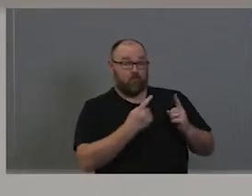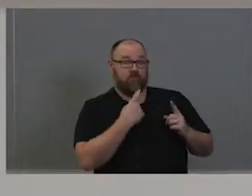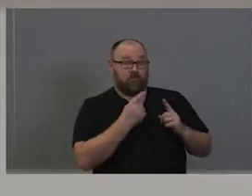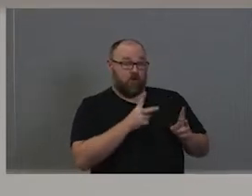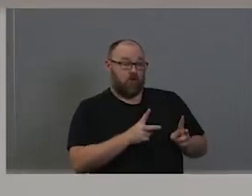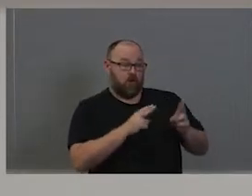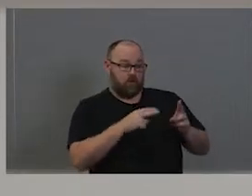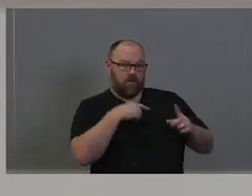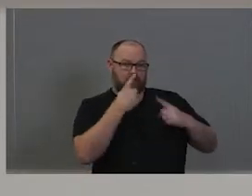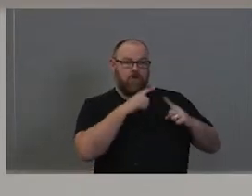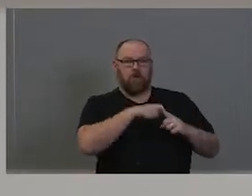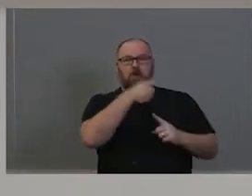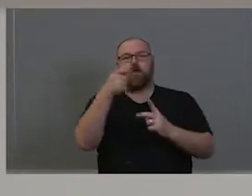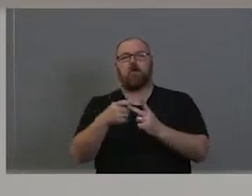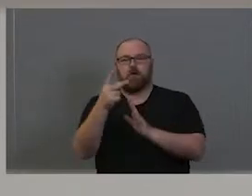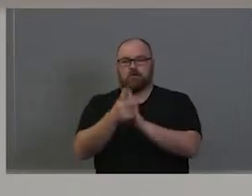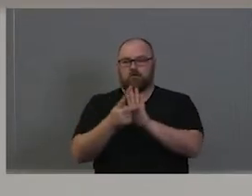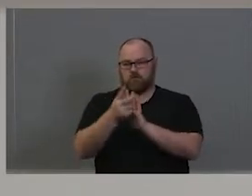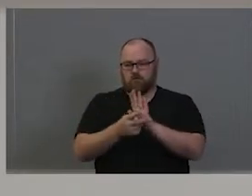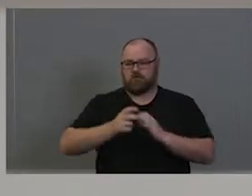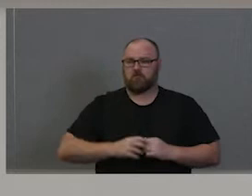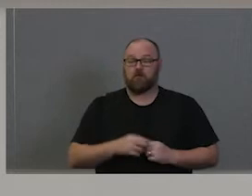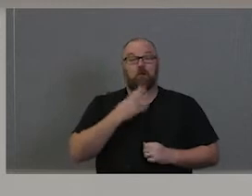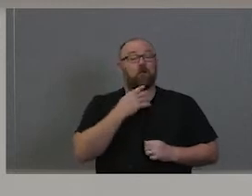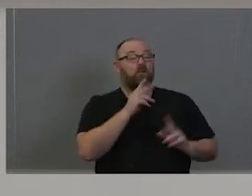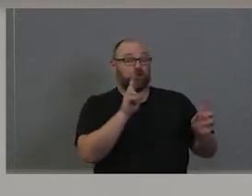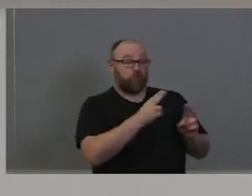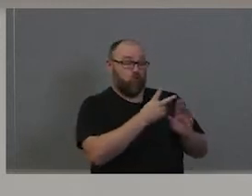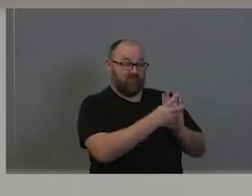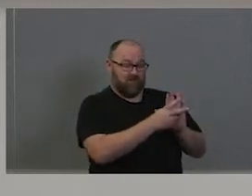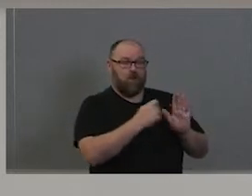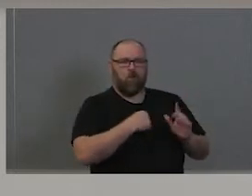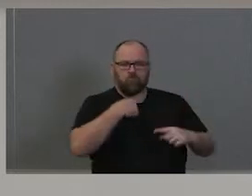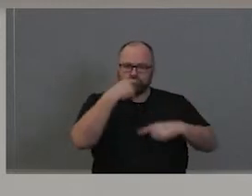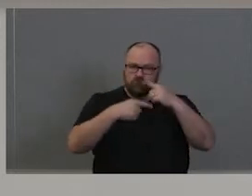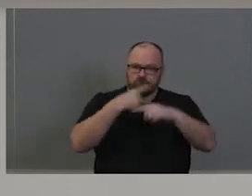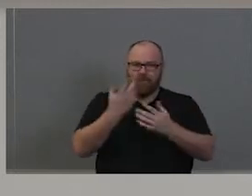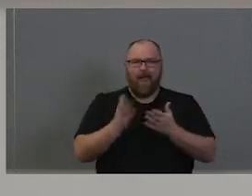finished, I'll explain a little bit more about how Around The Kitchen Table came into being.